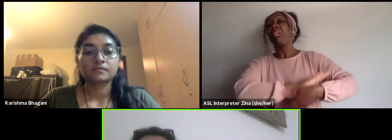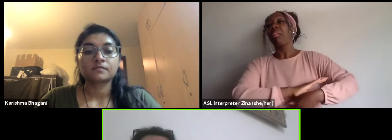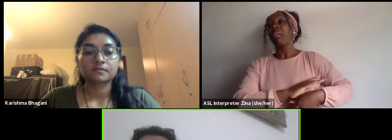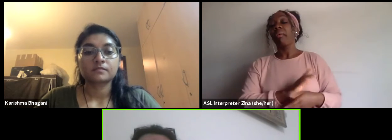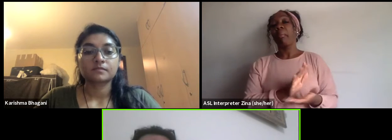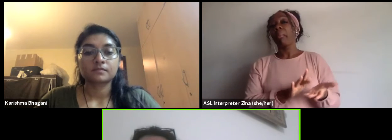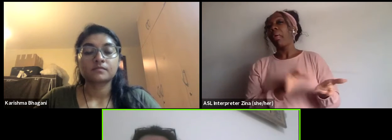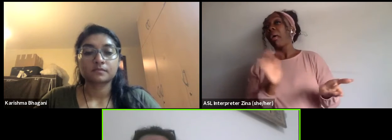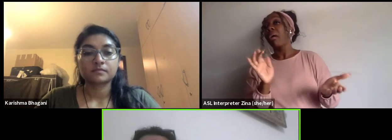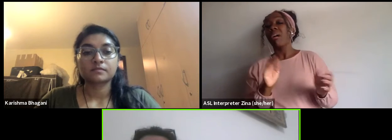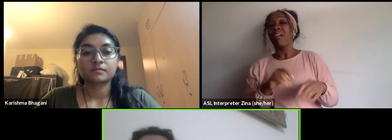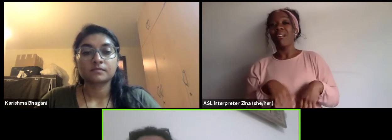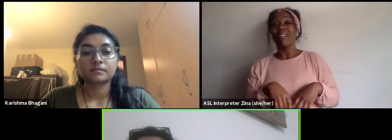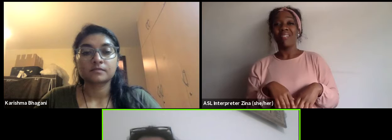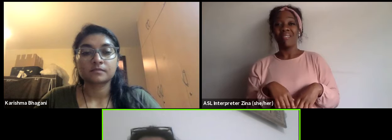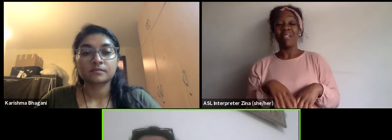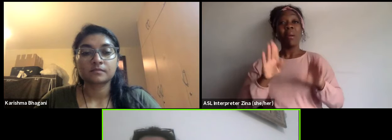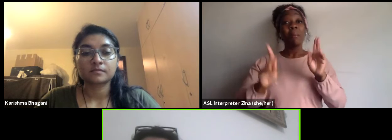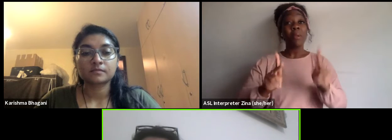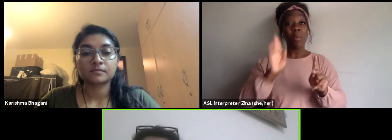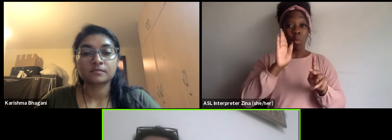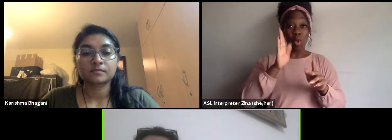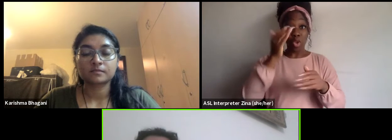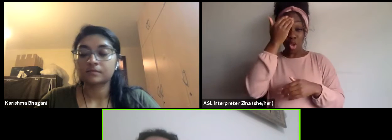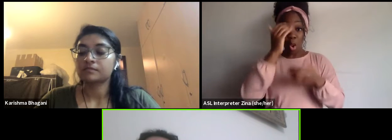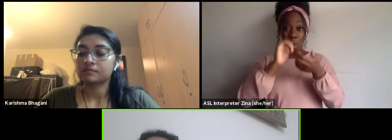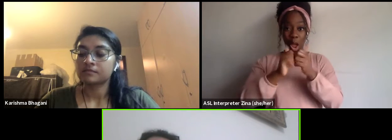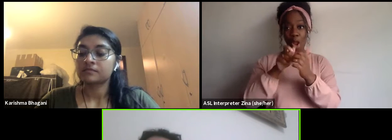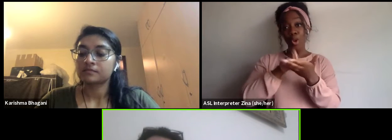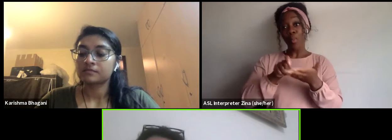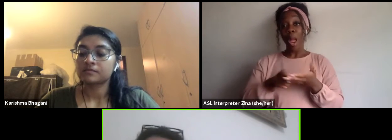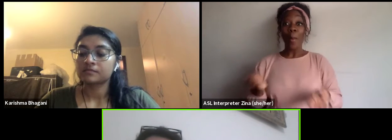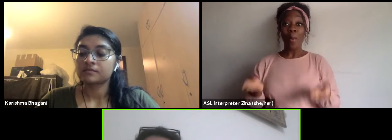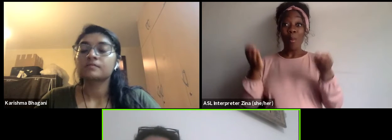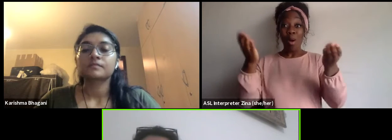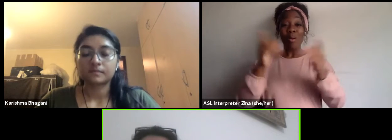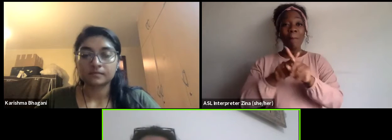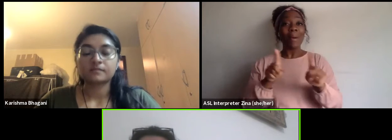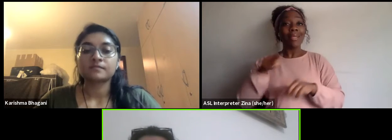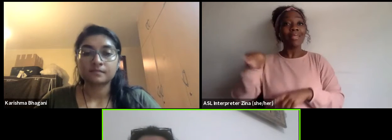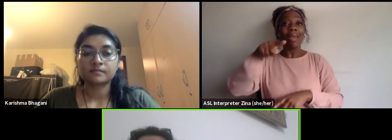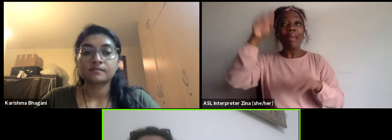but they don't even know what are the needs of the sector, what are the right project to put in place.